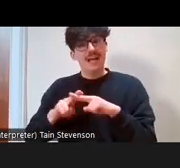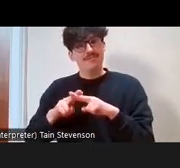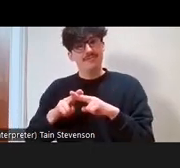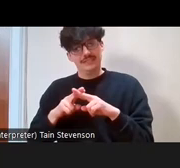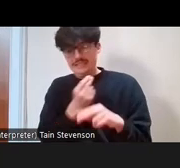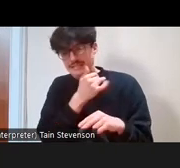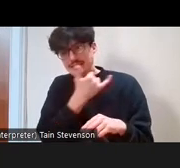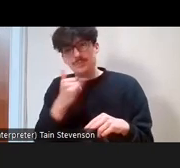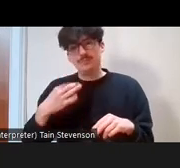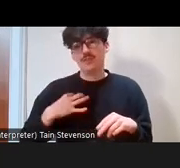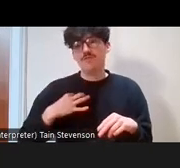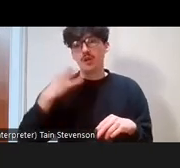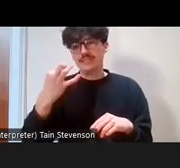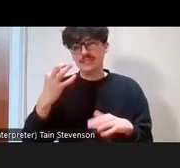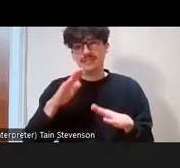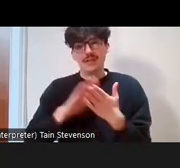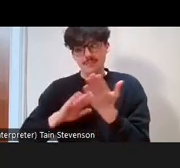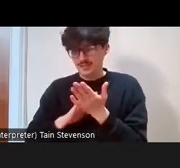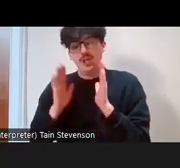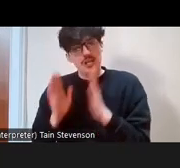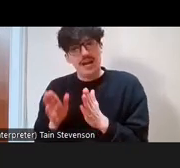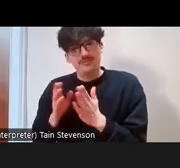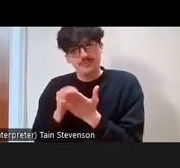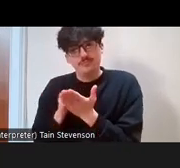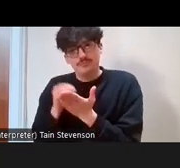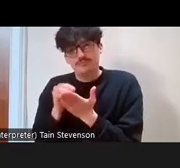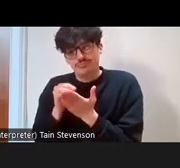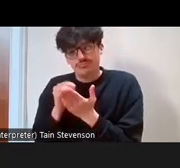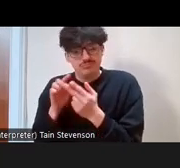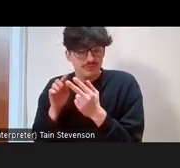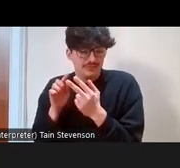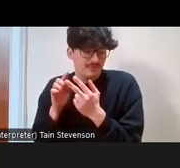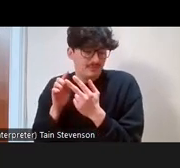and obviously that can be very difficult if you have no safety net or you know you